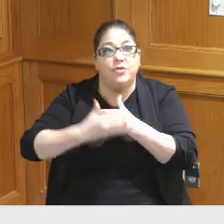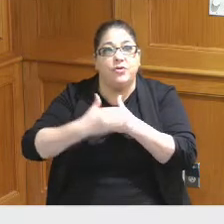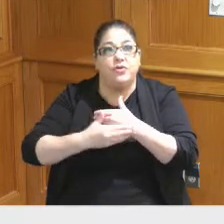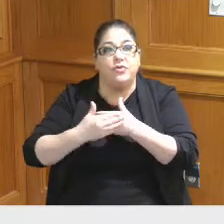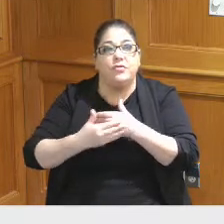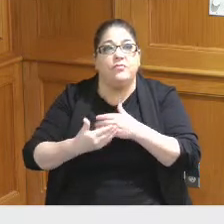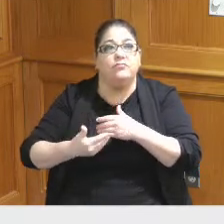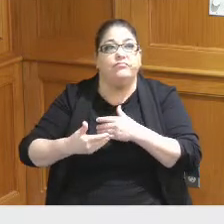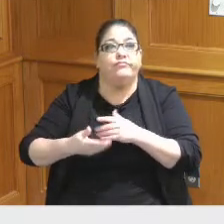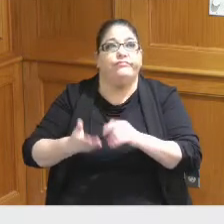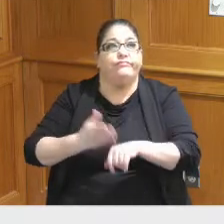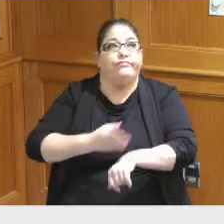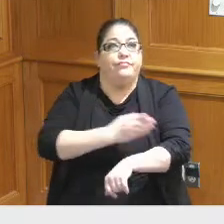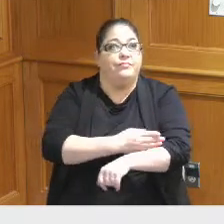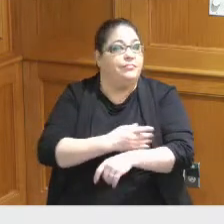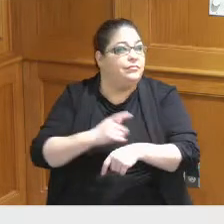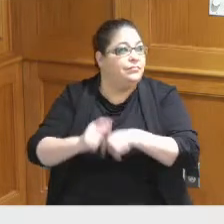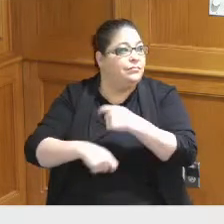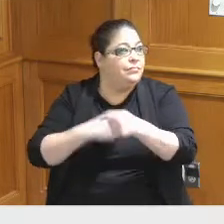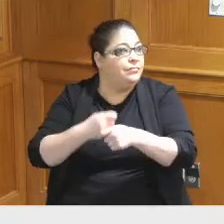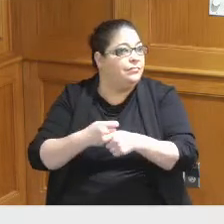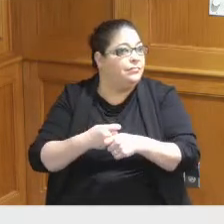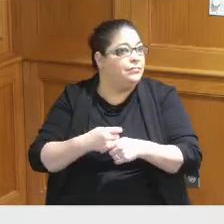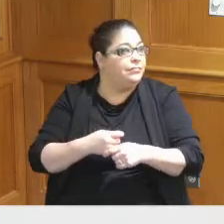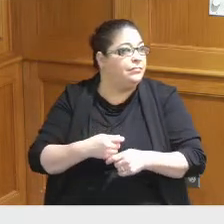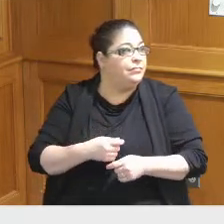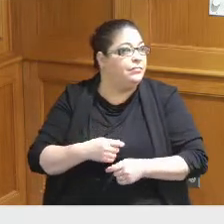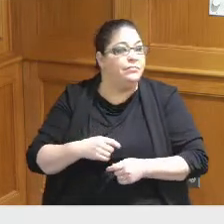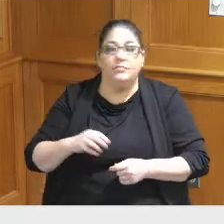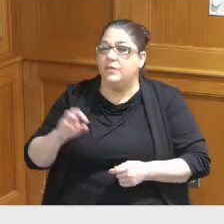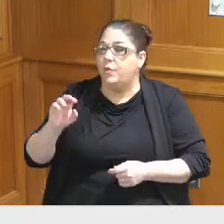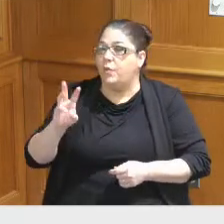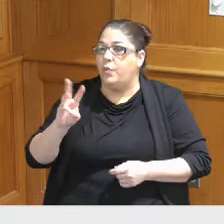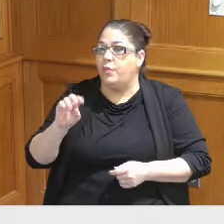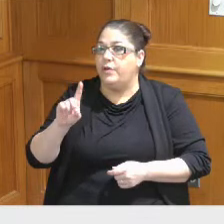oh as opposed to me Steve this is I know Moody Nolan's been working directly for you guys in